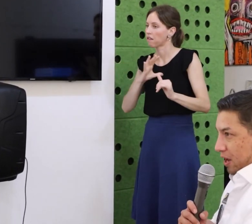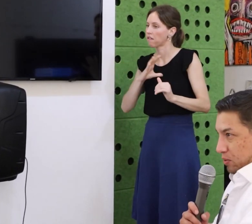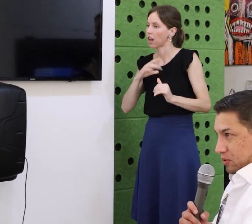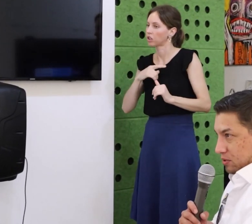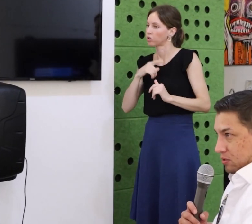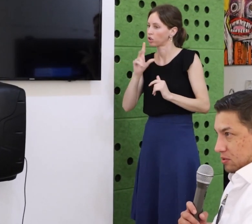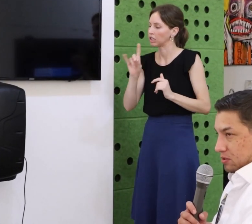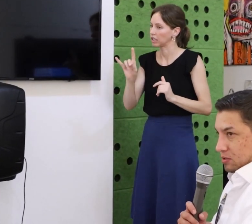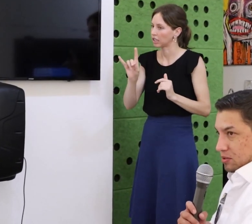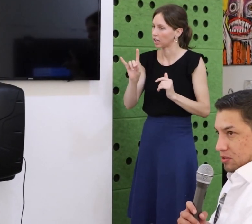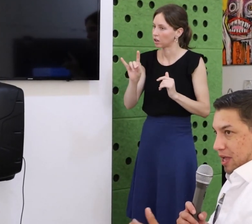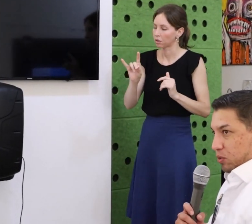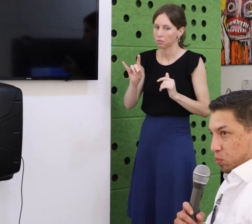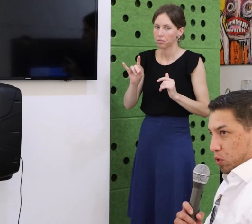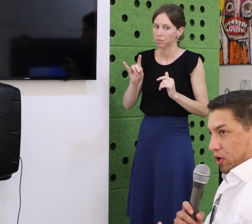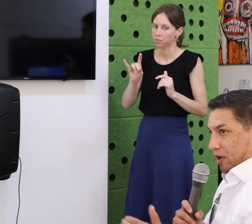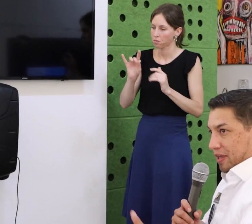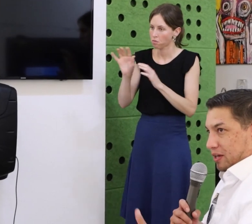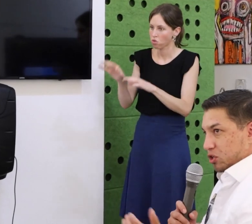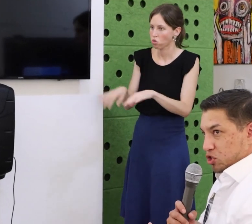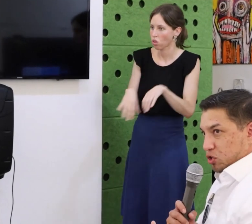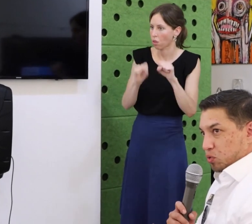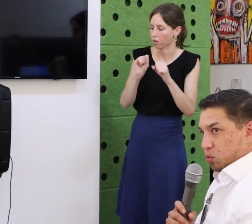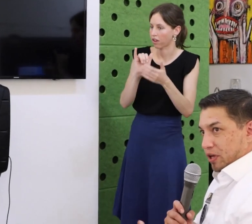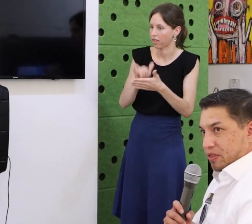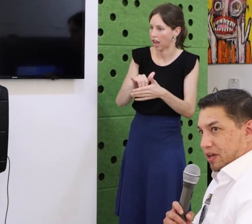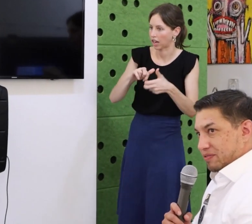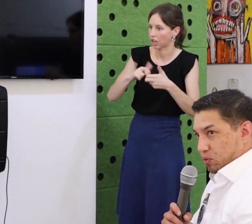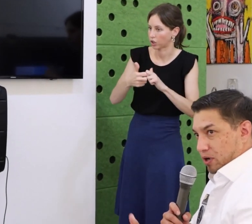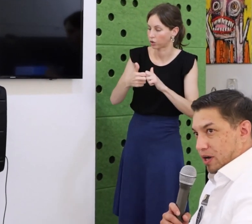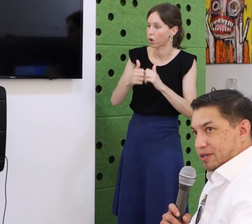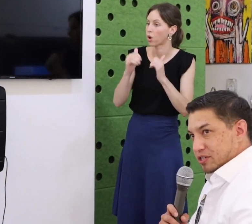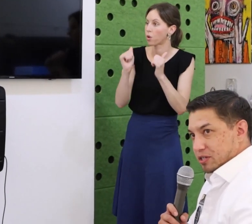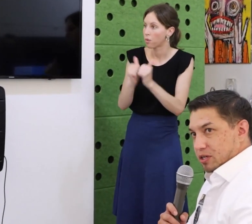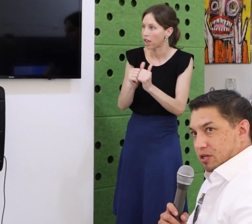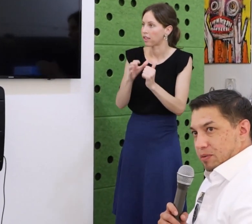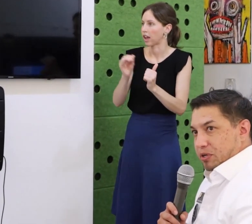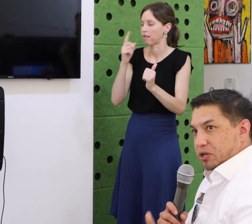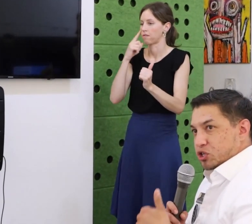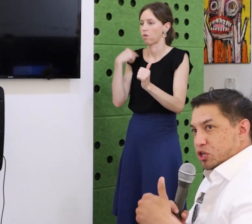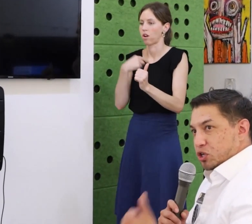transgender service elected ever to serve in the state legislature.